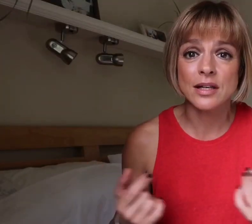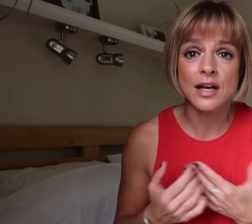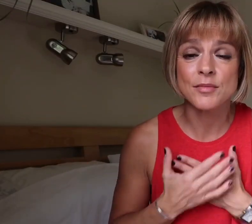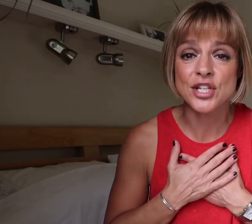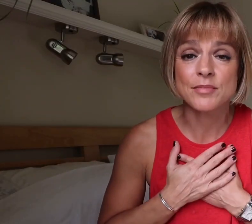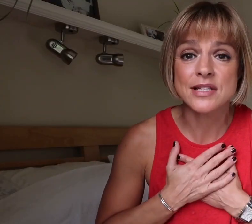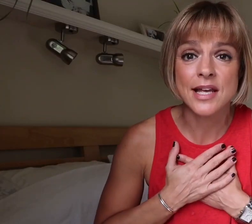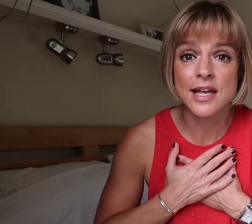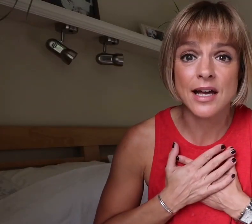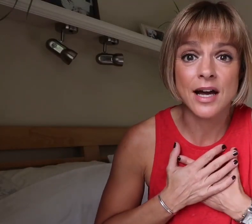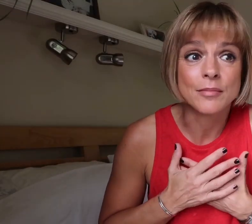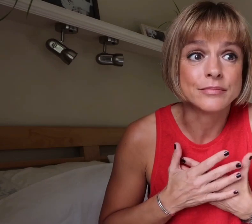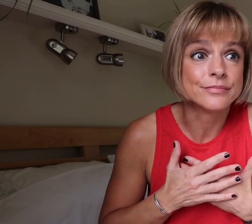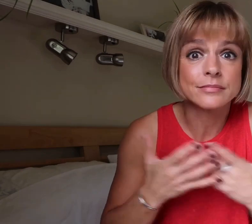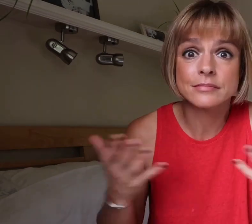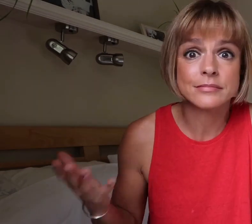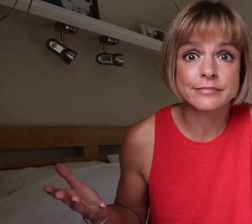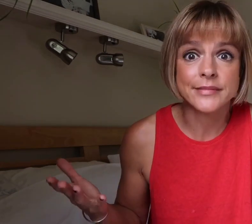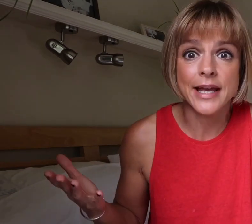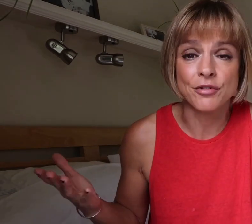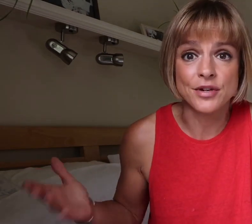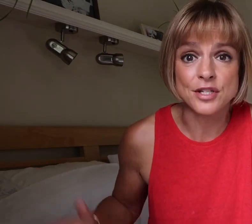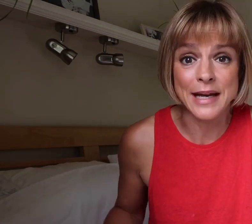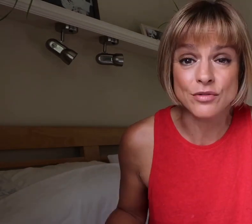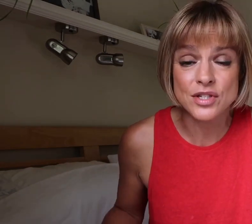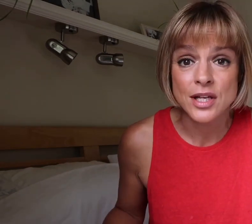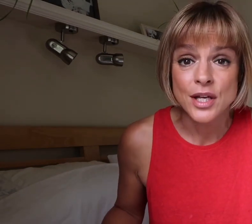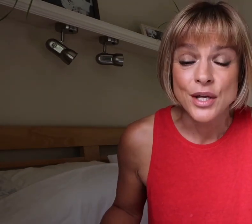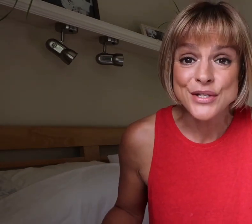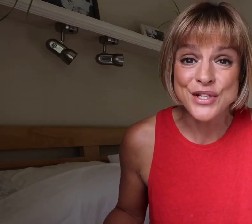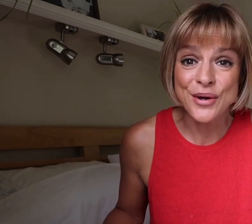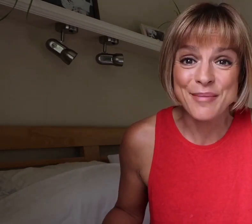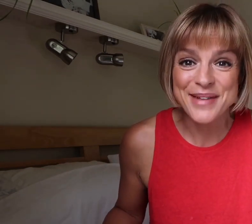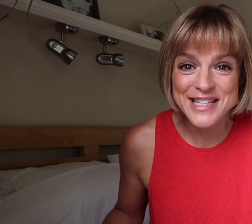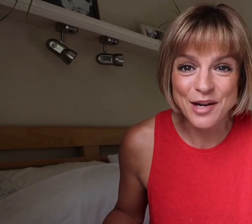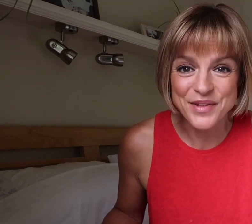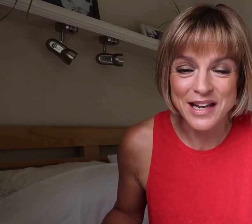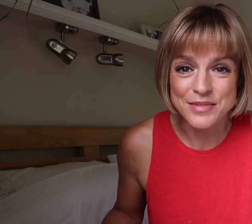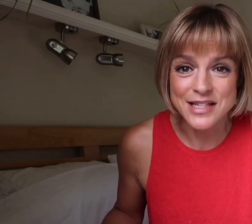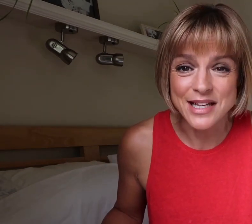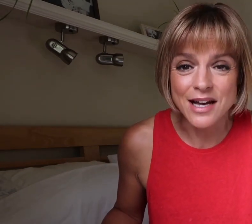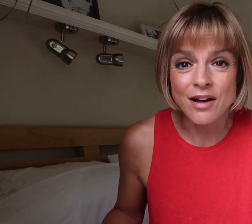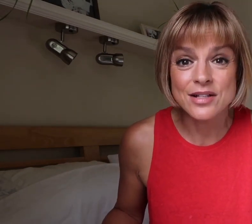I'm ashamed to say I'm ignorant about so I'm meeting up with Alim today to ask